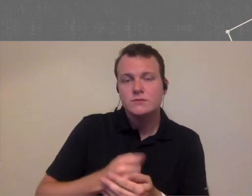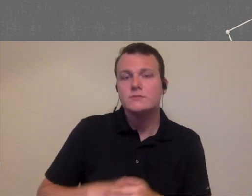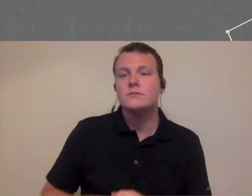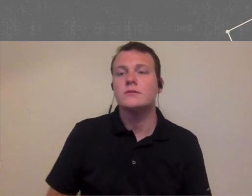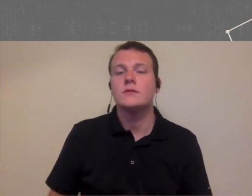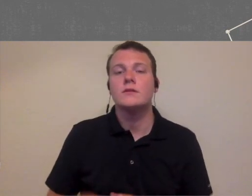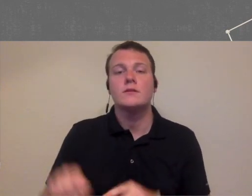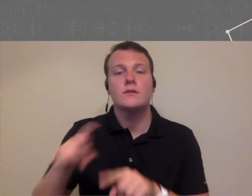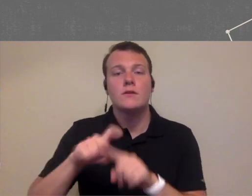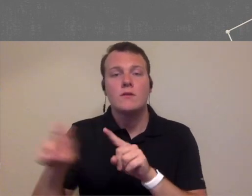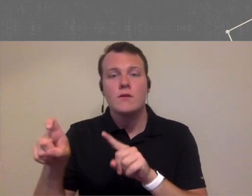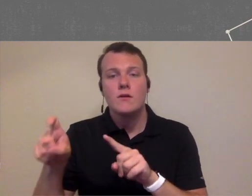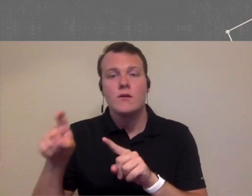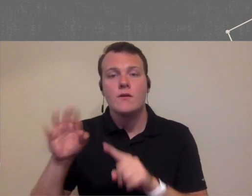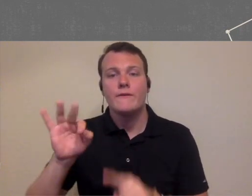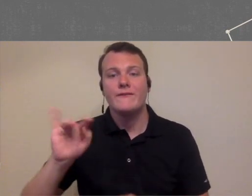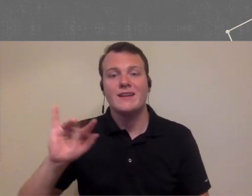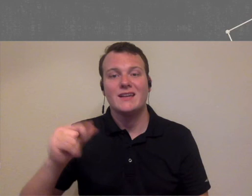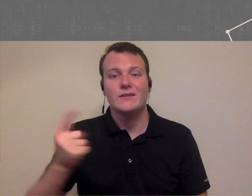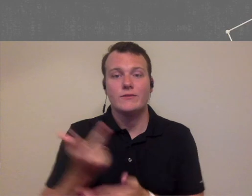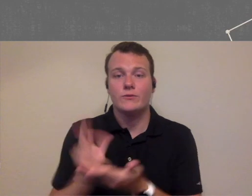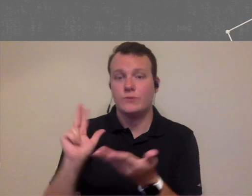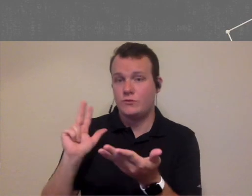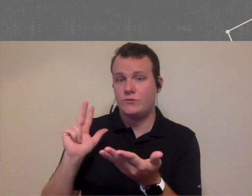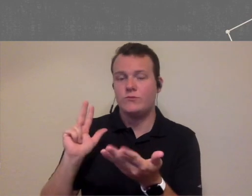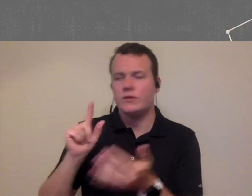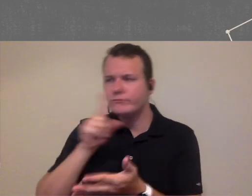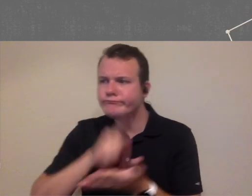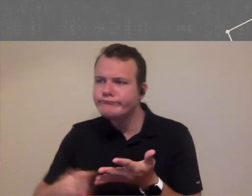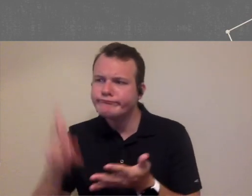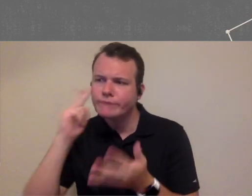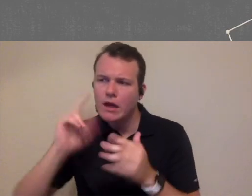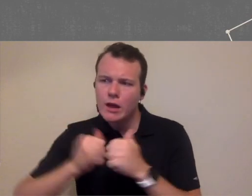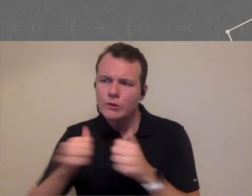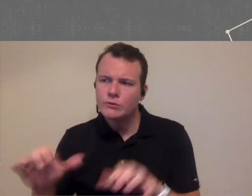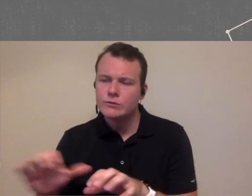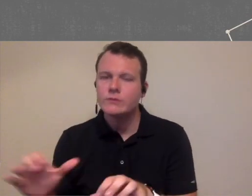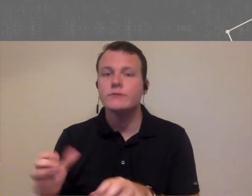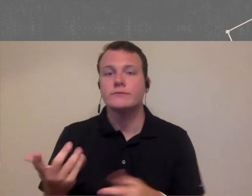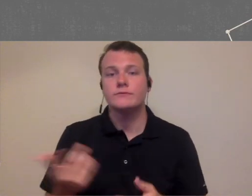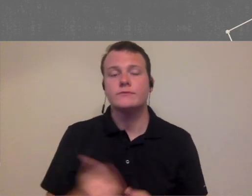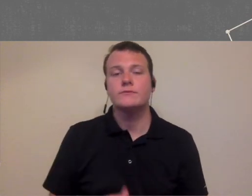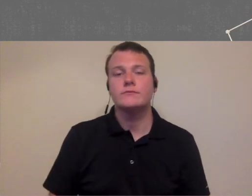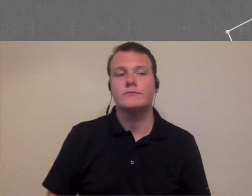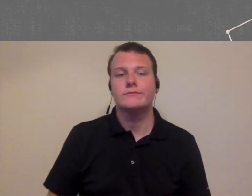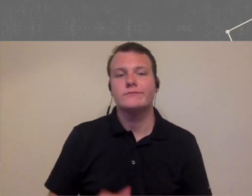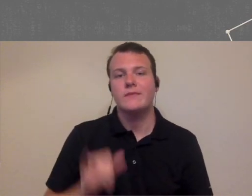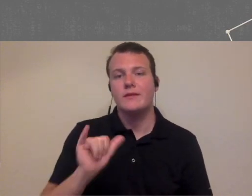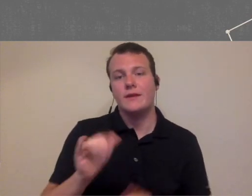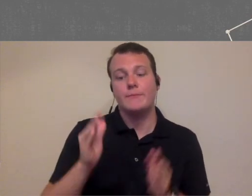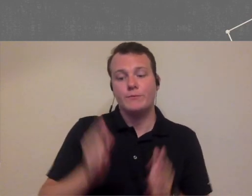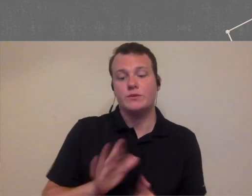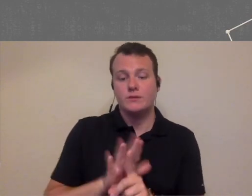they were following up with patients who were fit three weeks ago and checking in the SAU they're doing so it's using that patient's phone skills